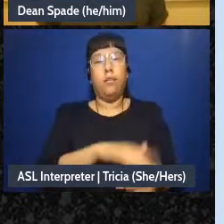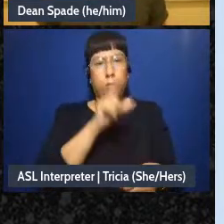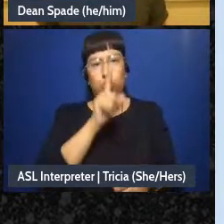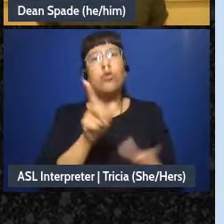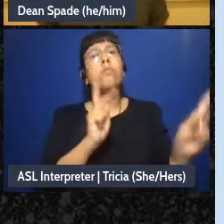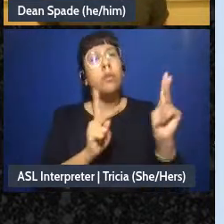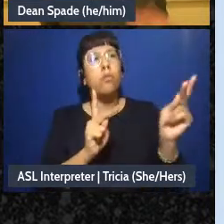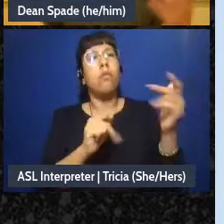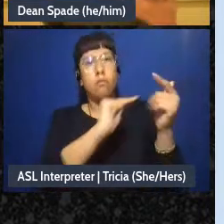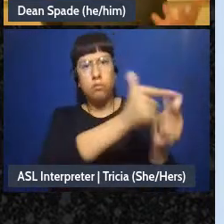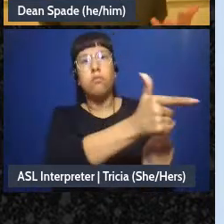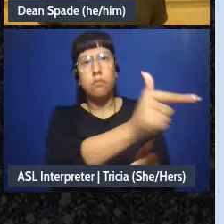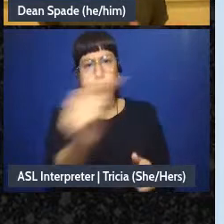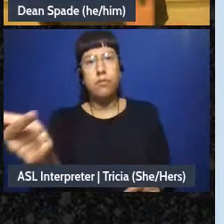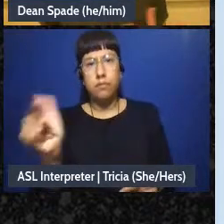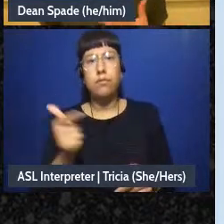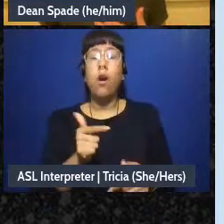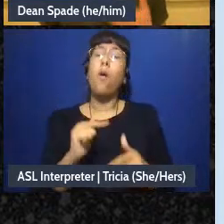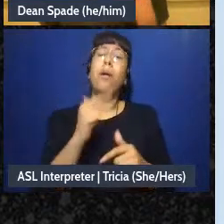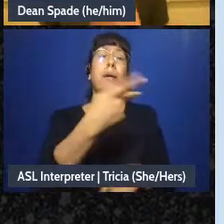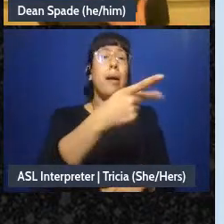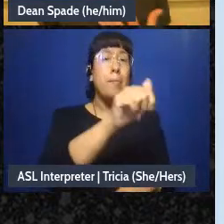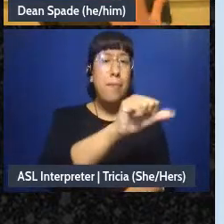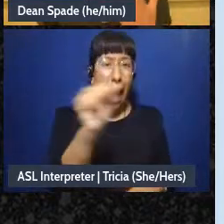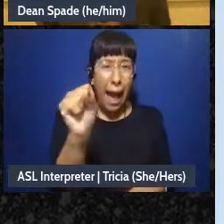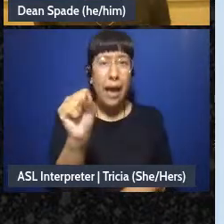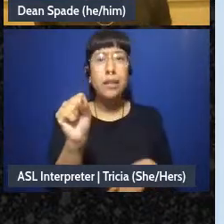um, or that people can pass but making sure everybody's really given like a personal